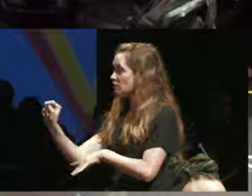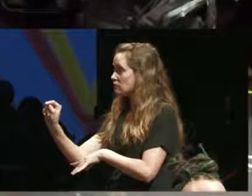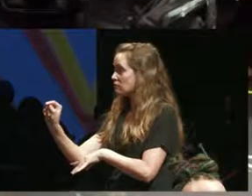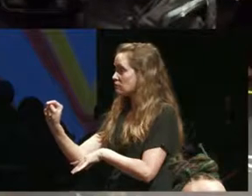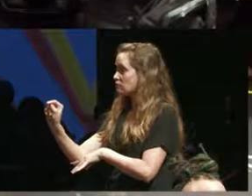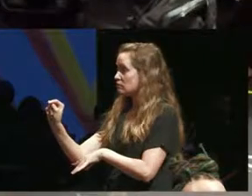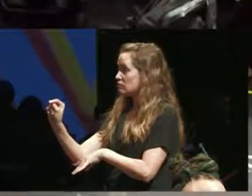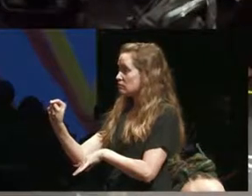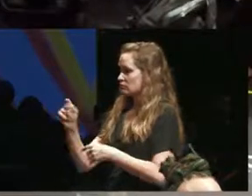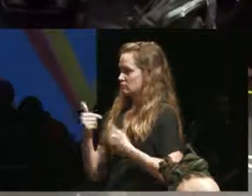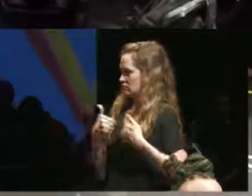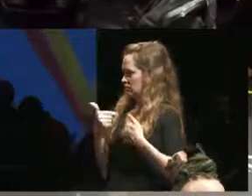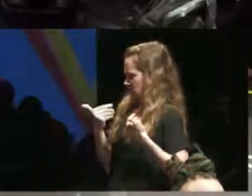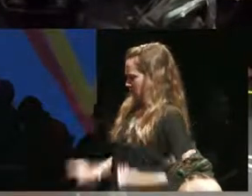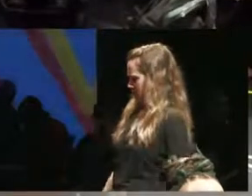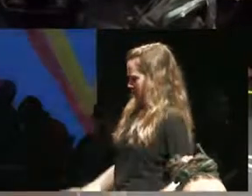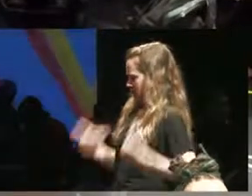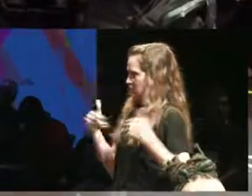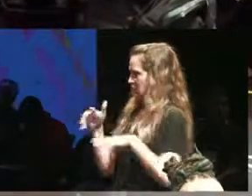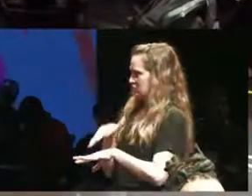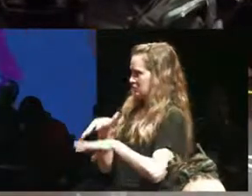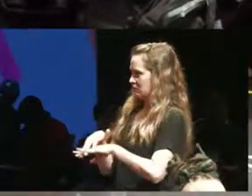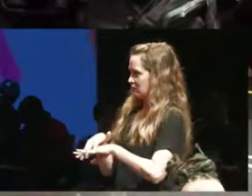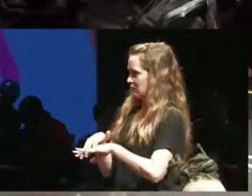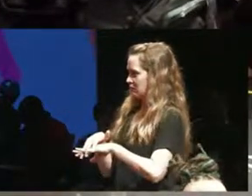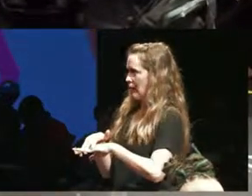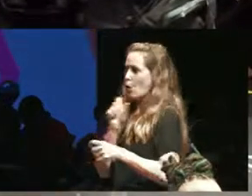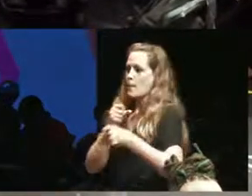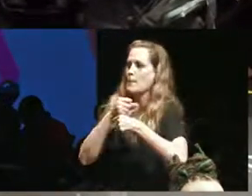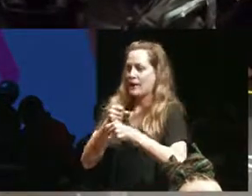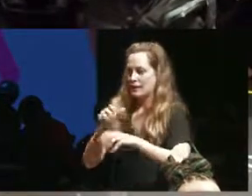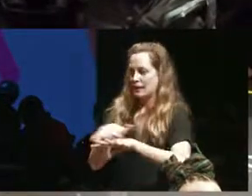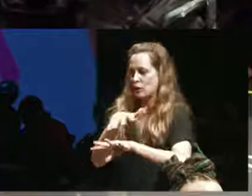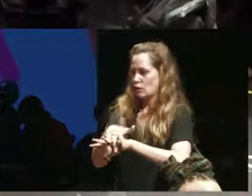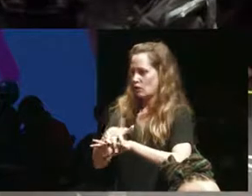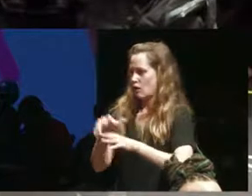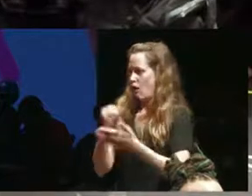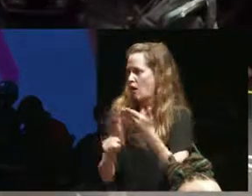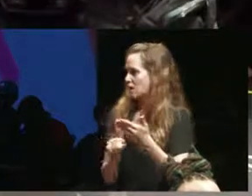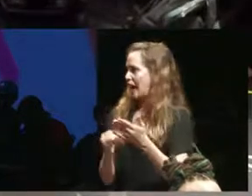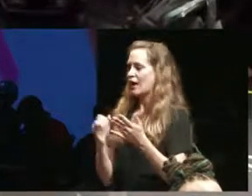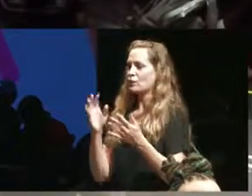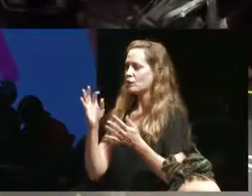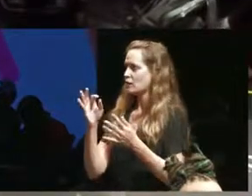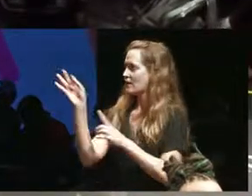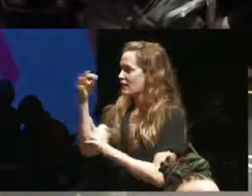already am indigenous I I don't make indigenous art specifically for that I don't do the feathers I don't do the beads